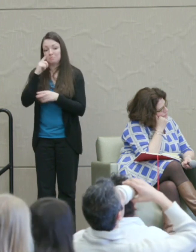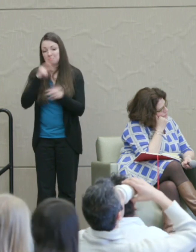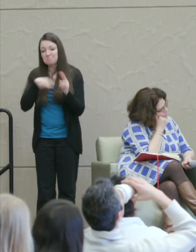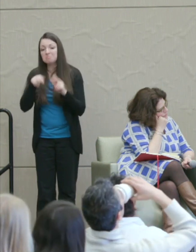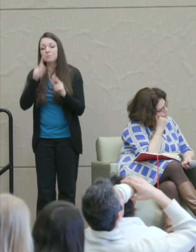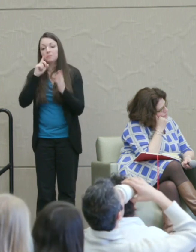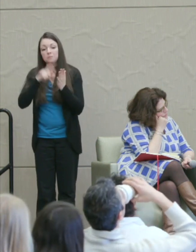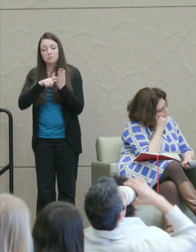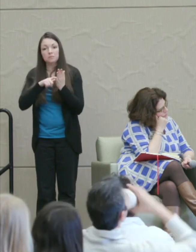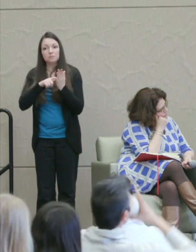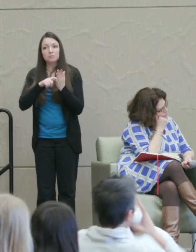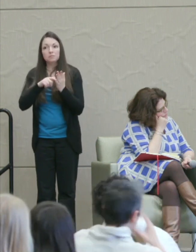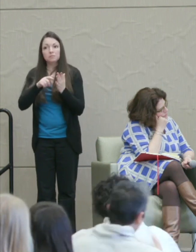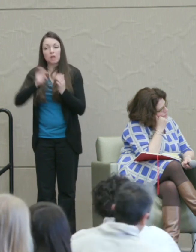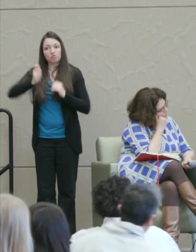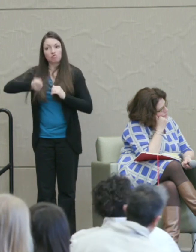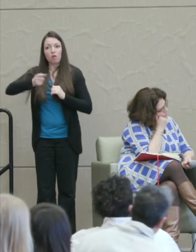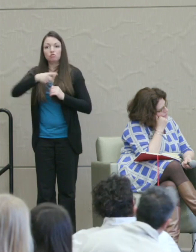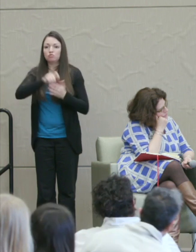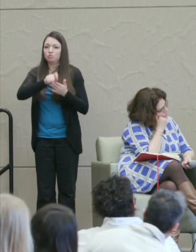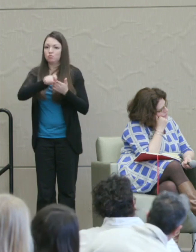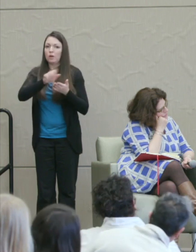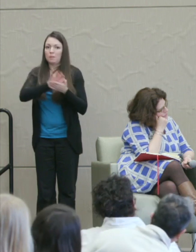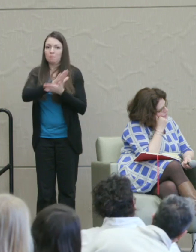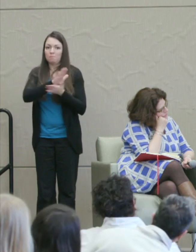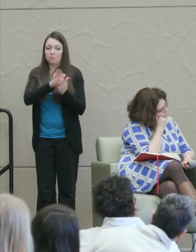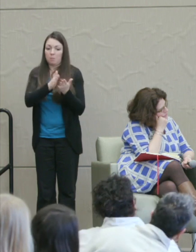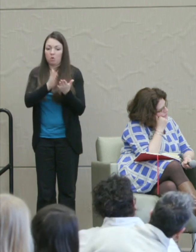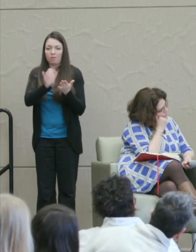judge who's also writing a book on this topic.